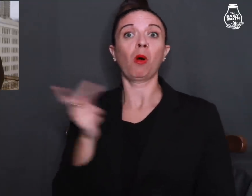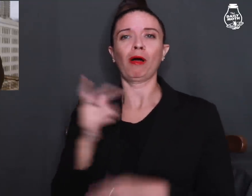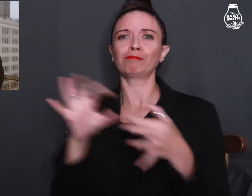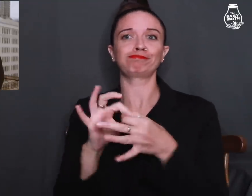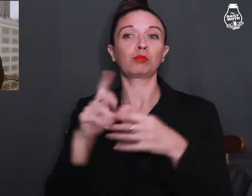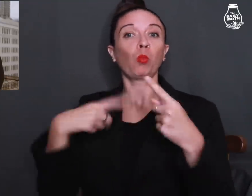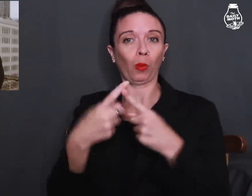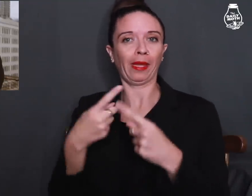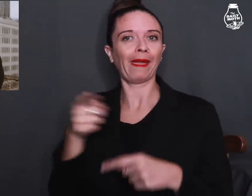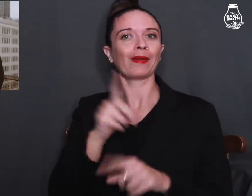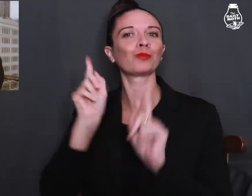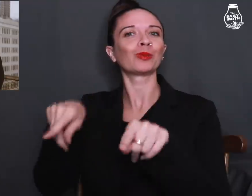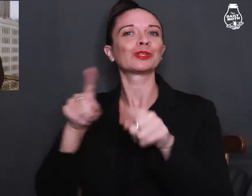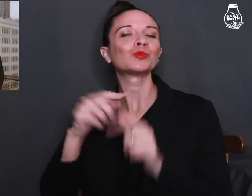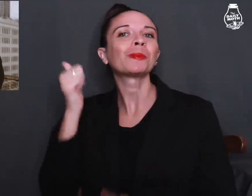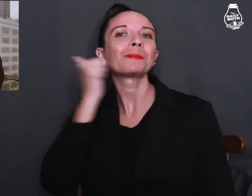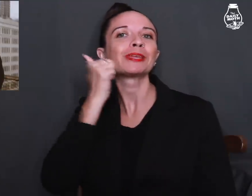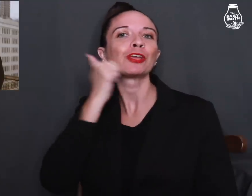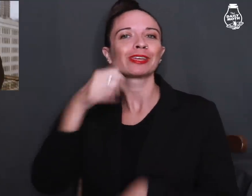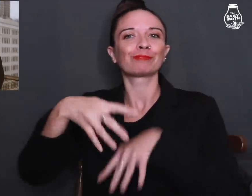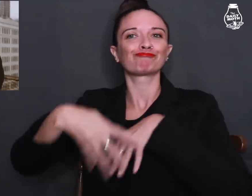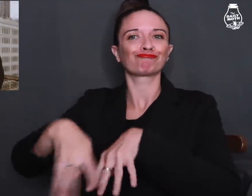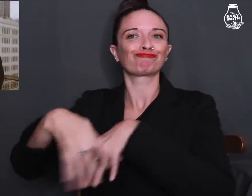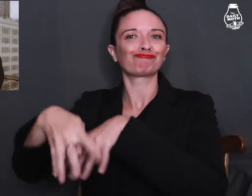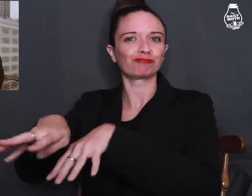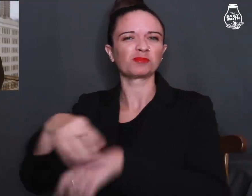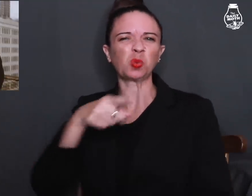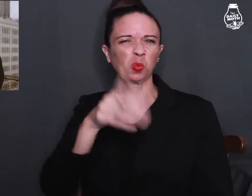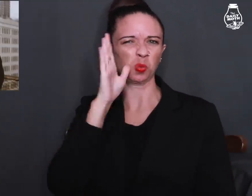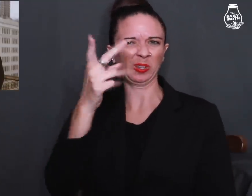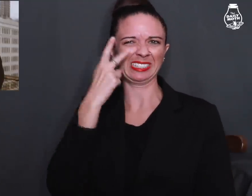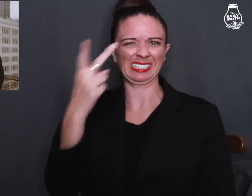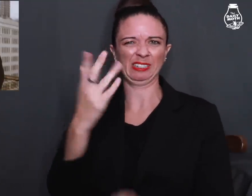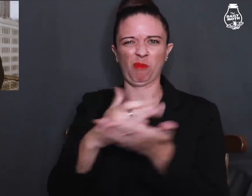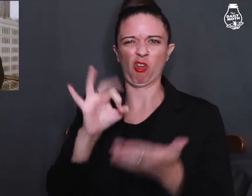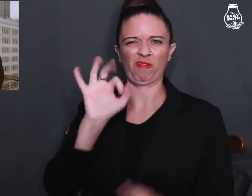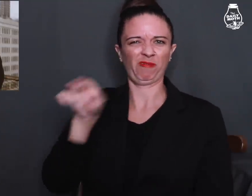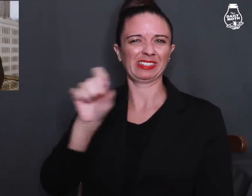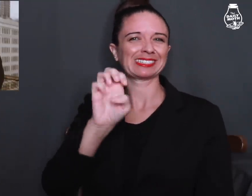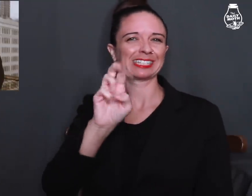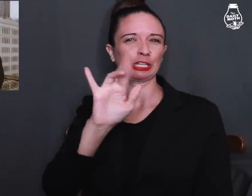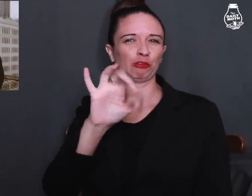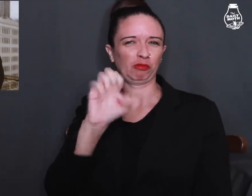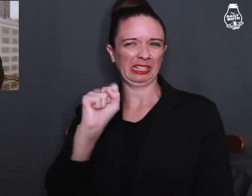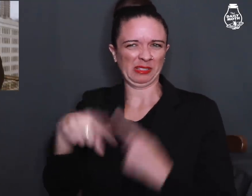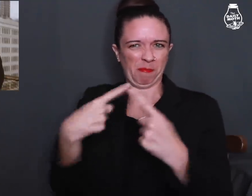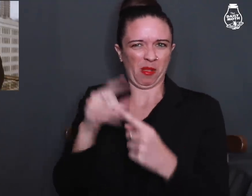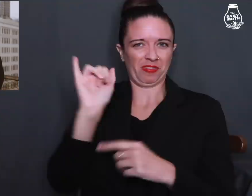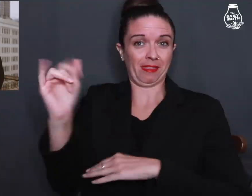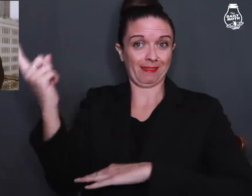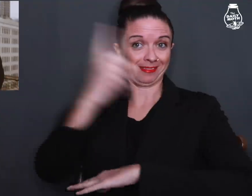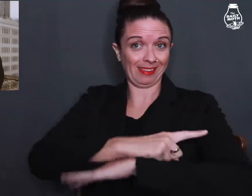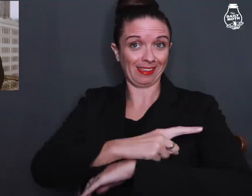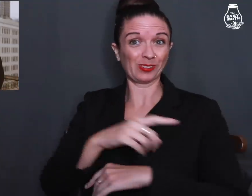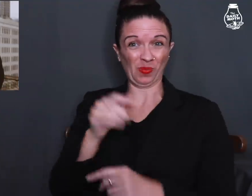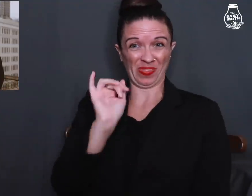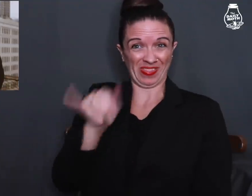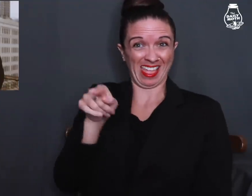when they went to a period rally. You will see it in the series about that day,